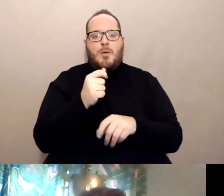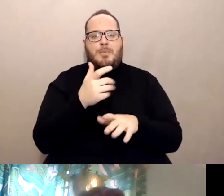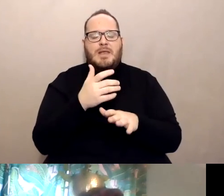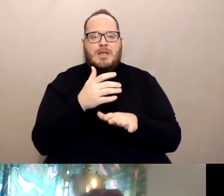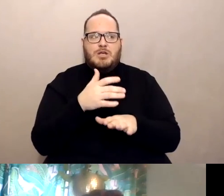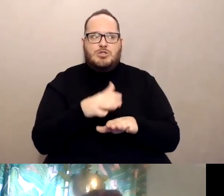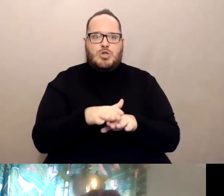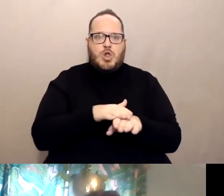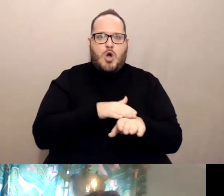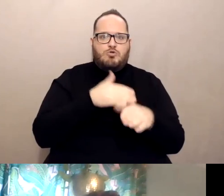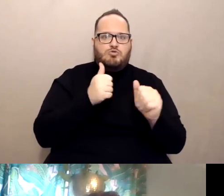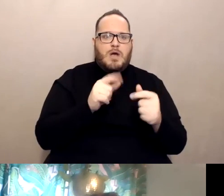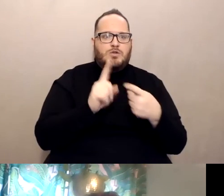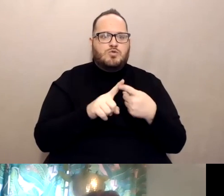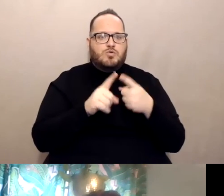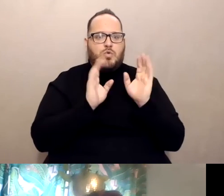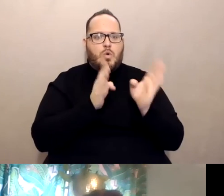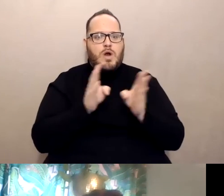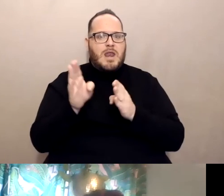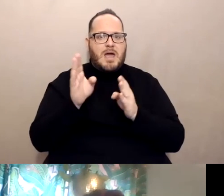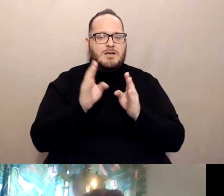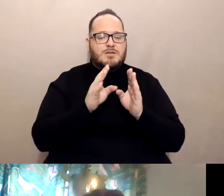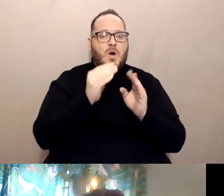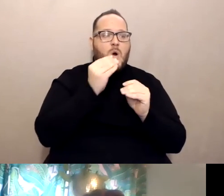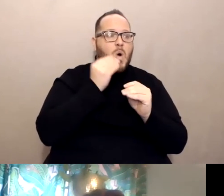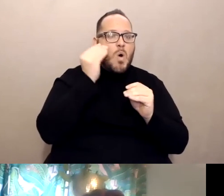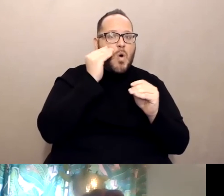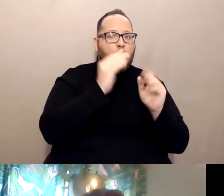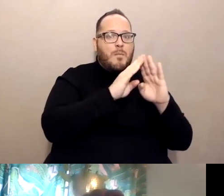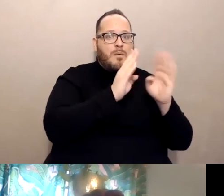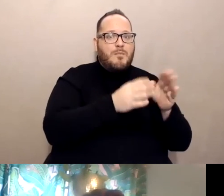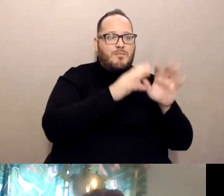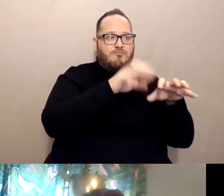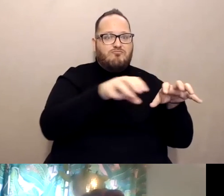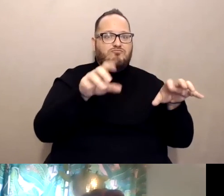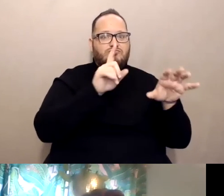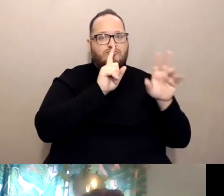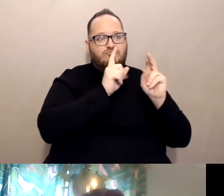or door to door vaccination for those individuals that are truly home bound because of medical needs